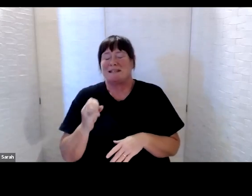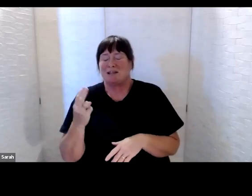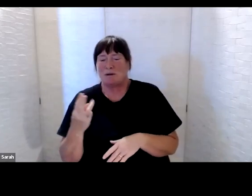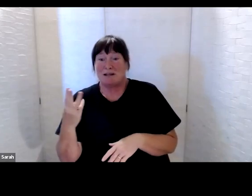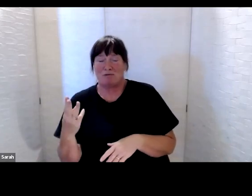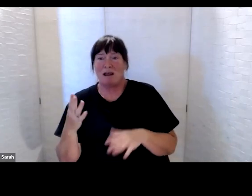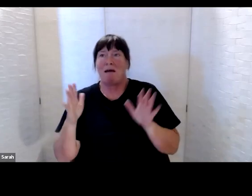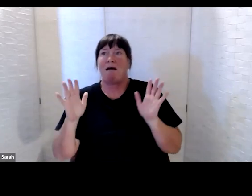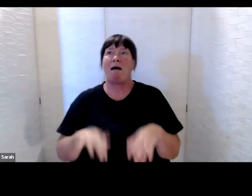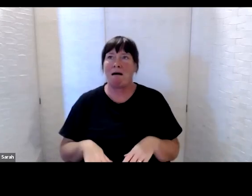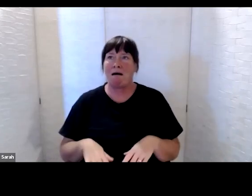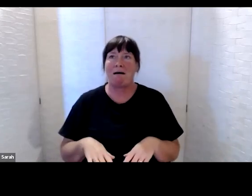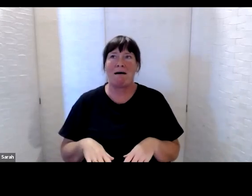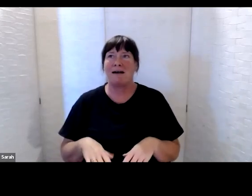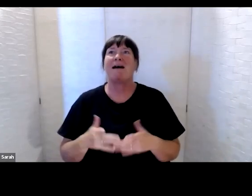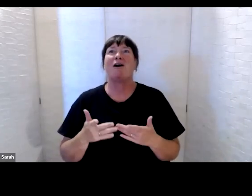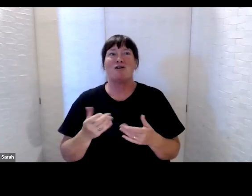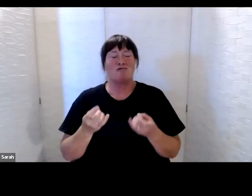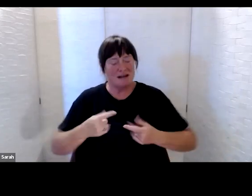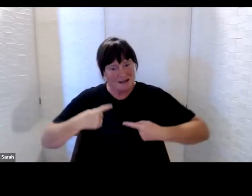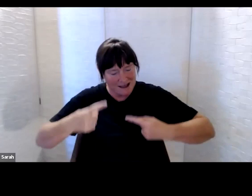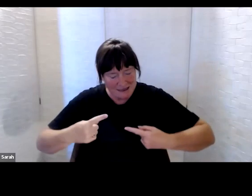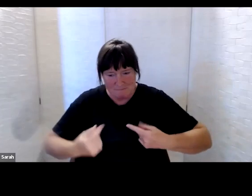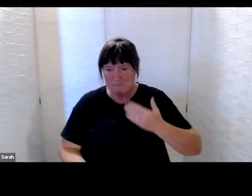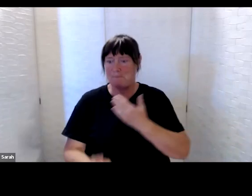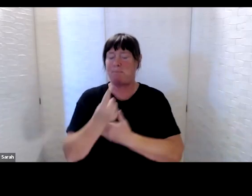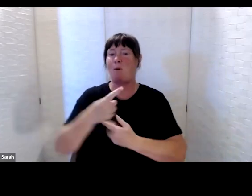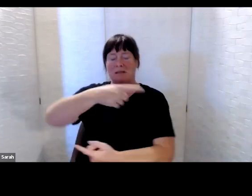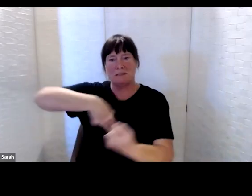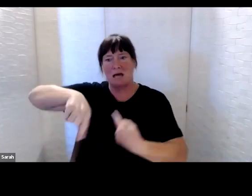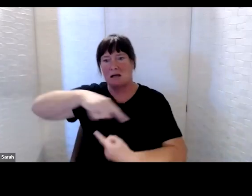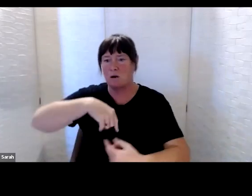So for our community, already feeling isolated through the impacts of COVID,